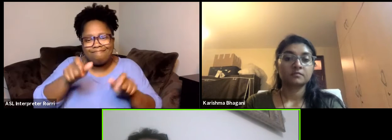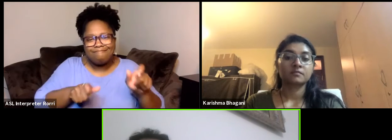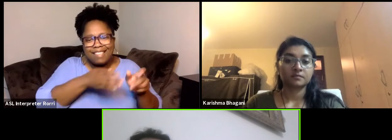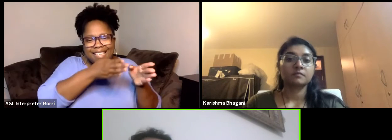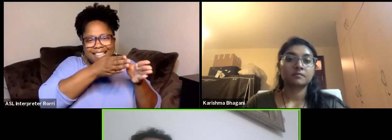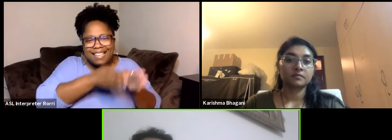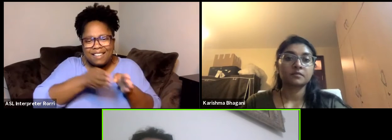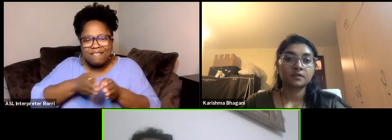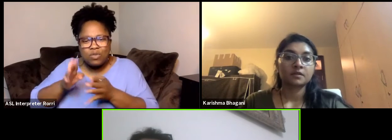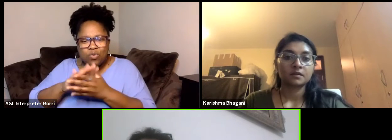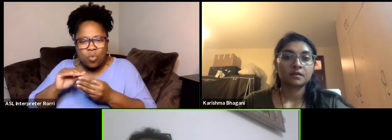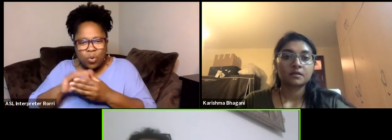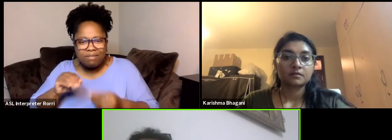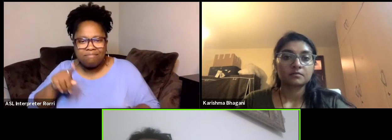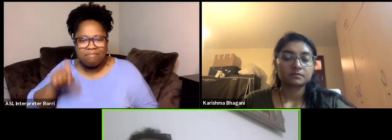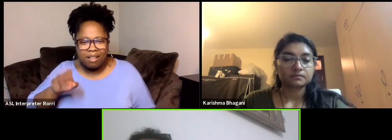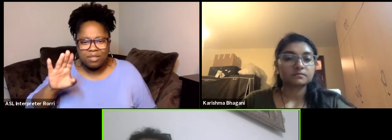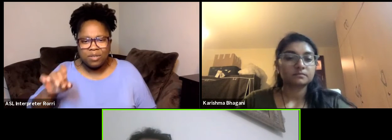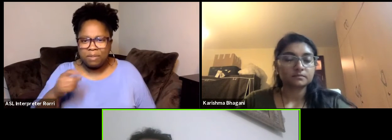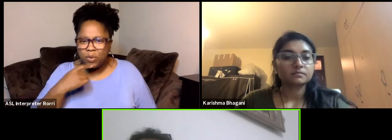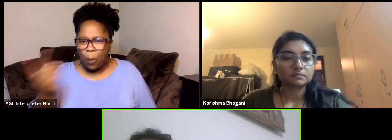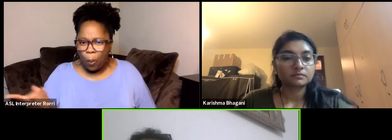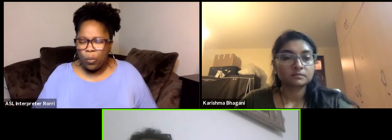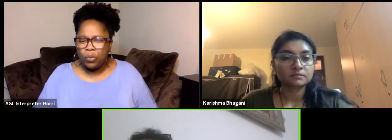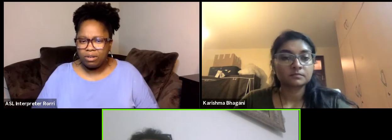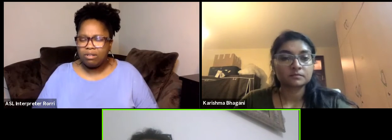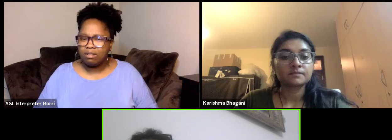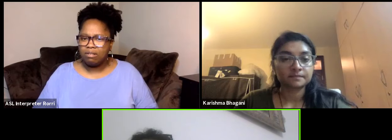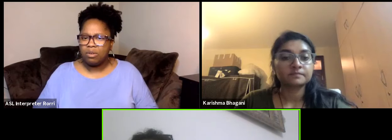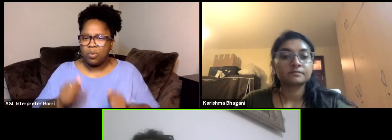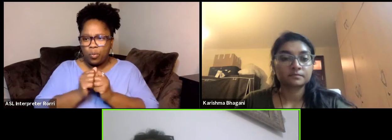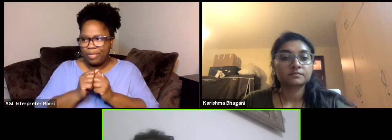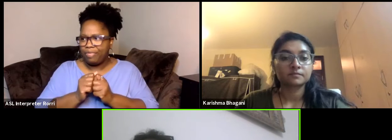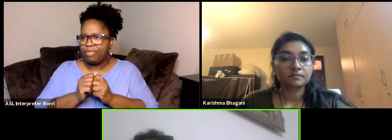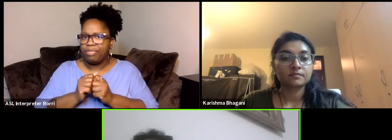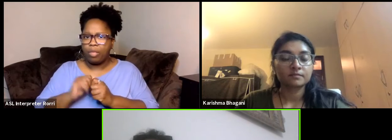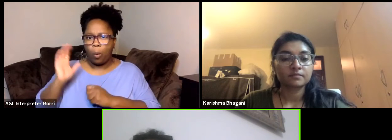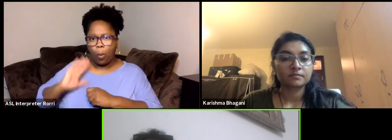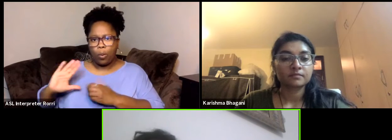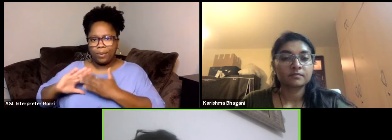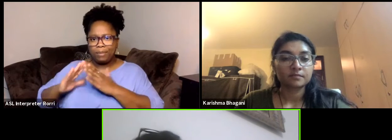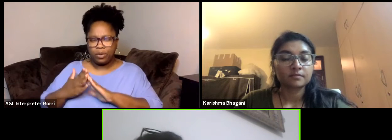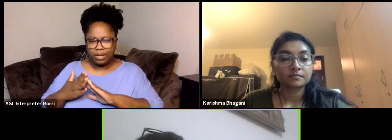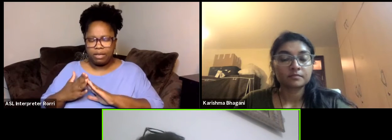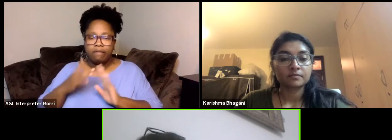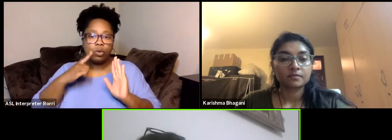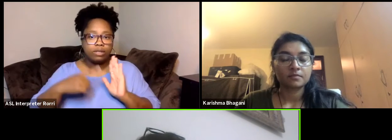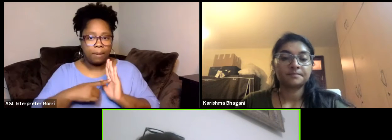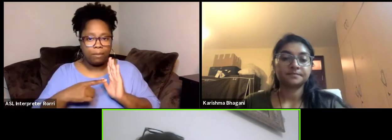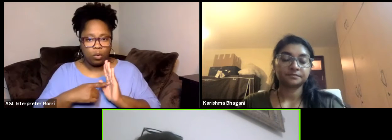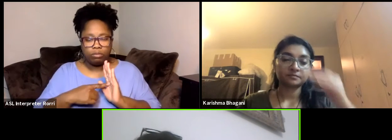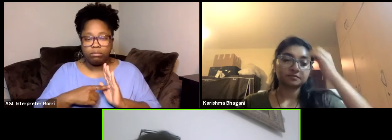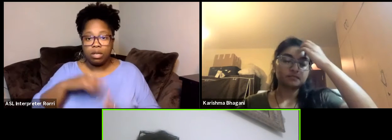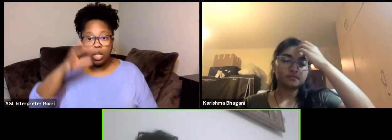And I think among the old community for example, in Tunisia when they....